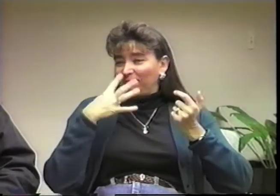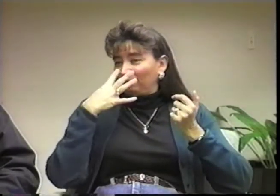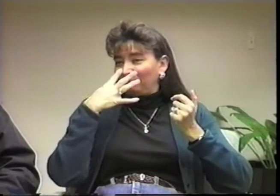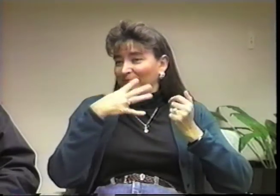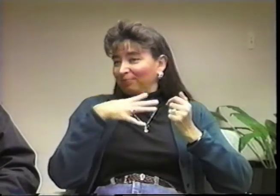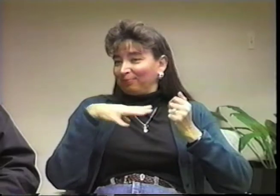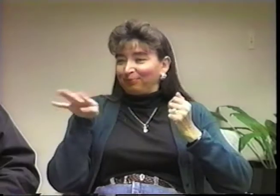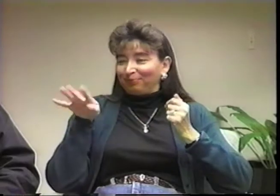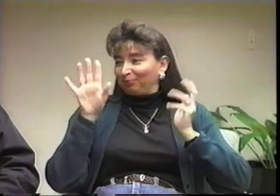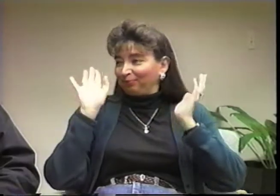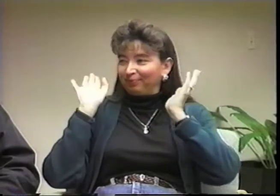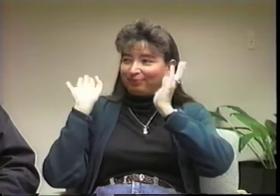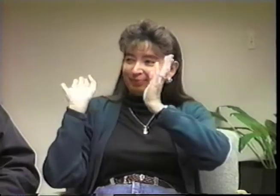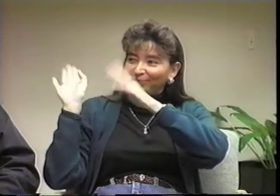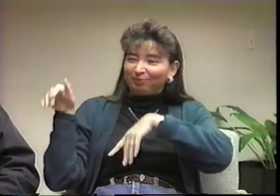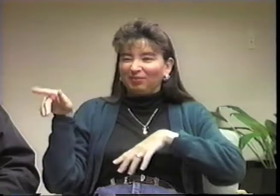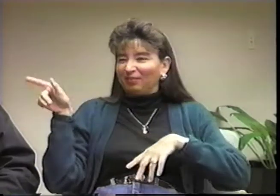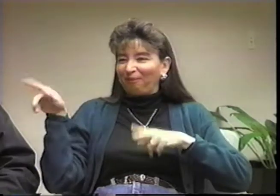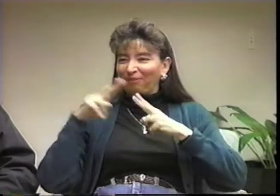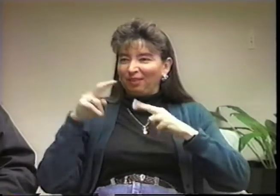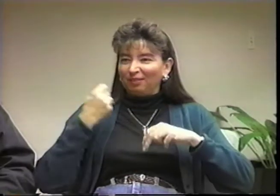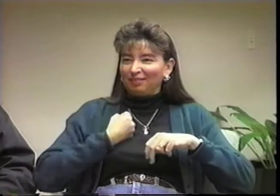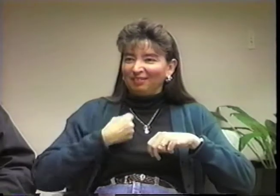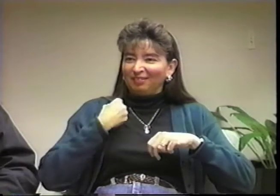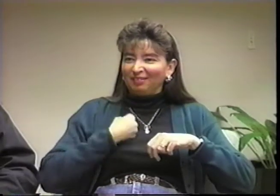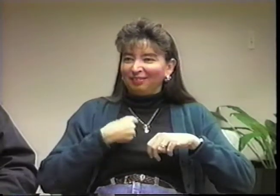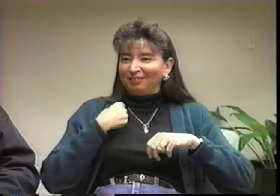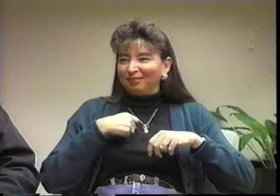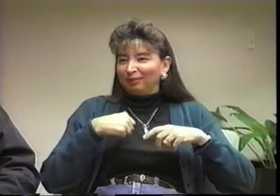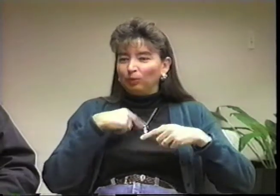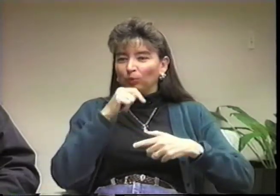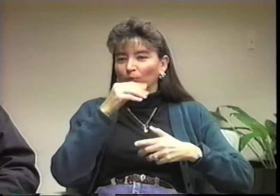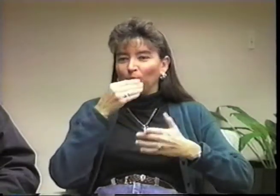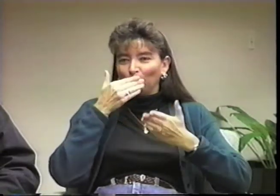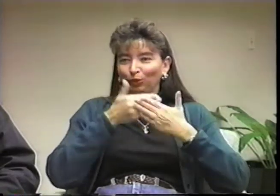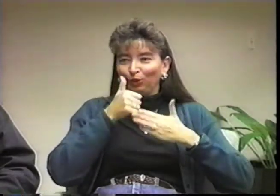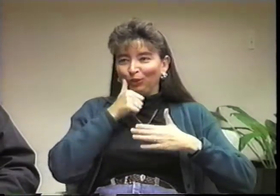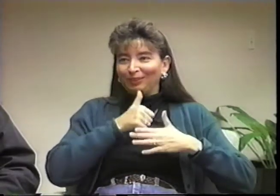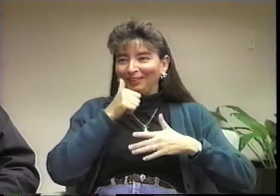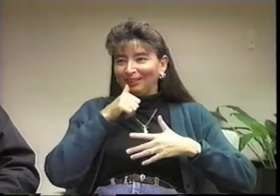but I didn't pay attention to him because I was a "good girl" and he seemed a bit rebellious.